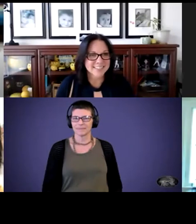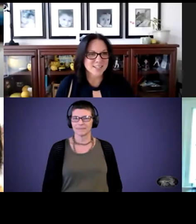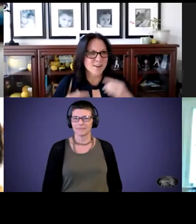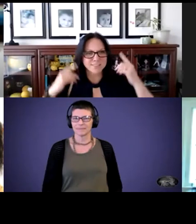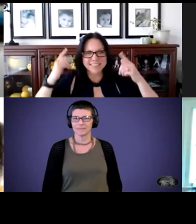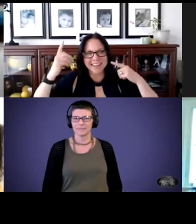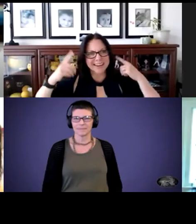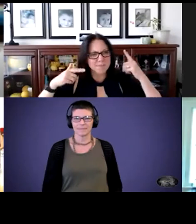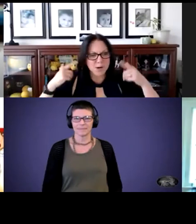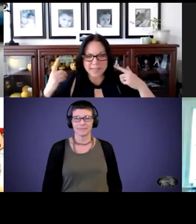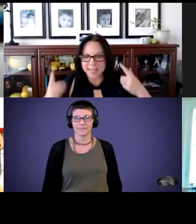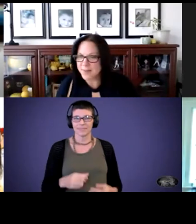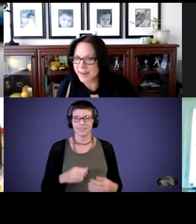You're all just letting it percolate, right?